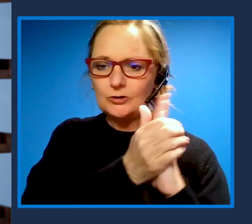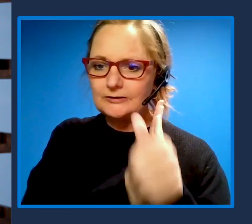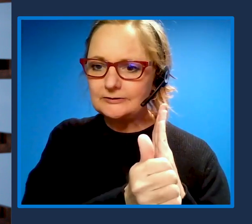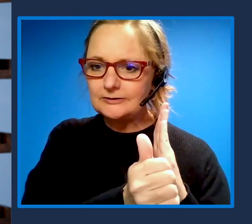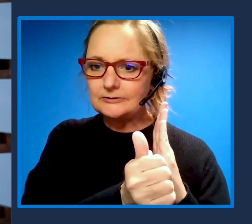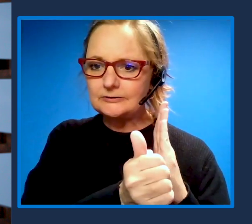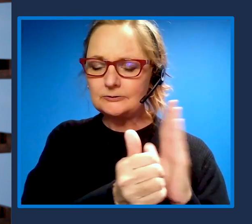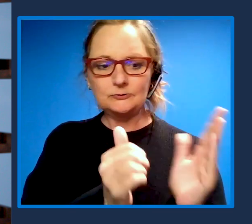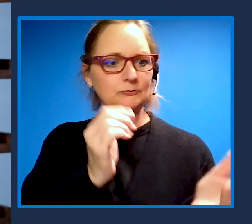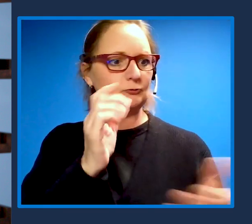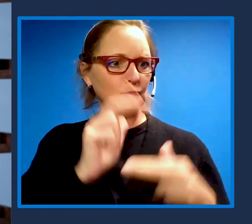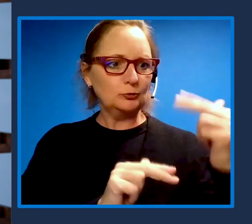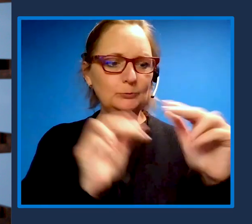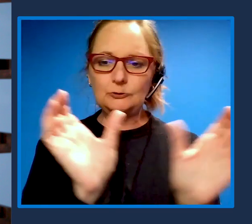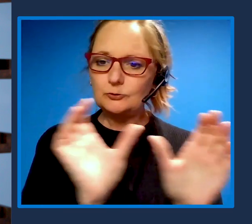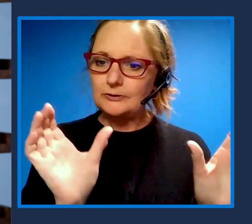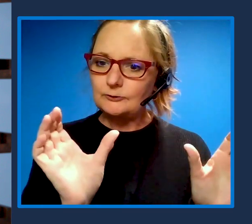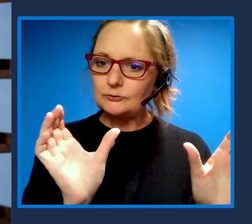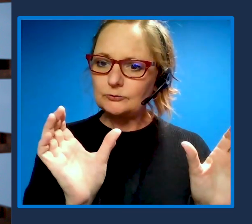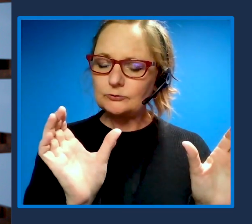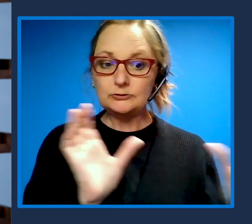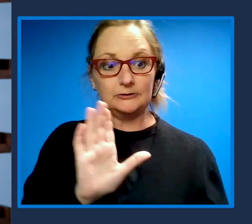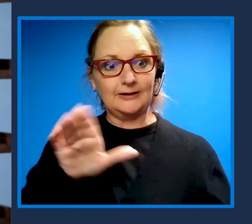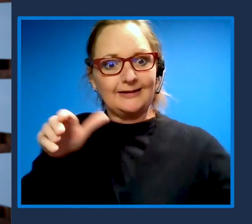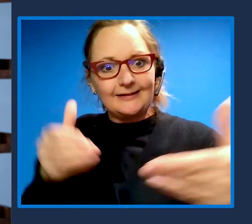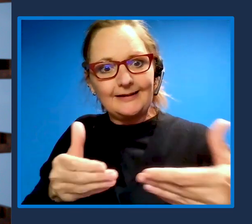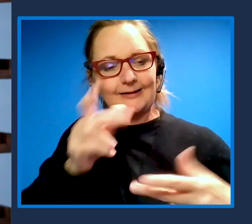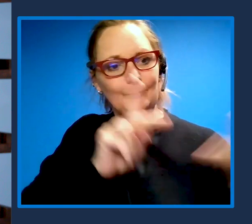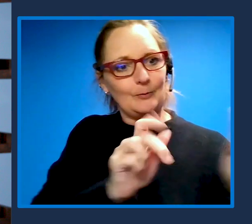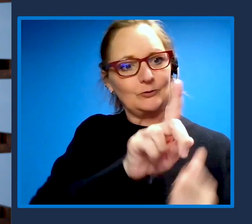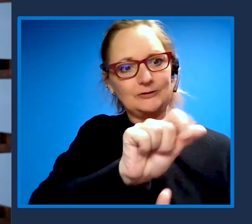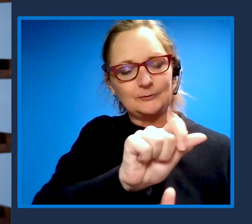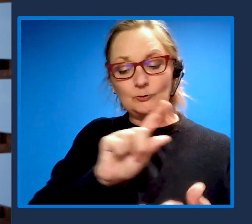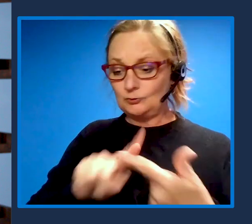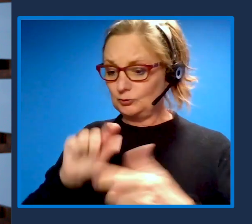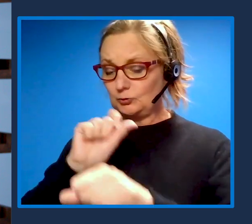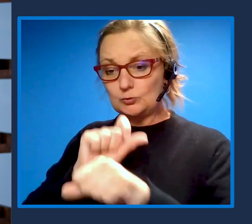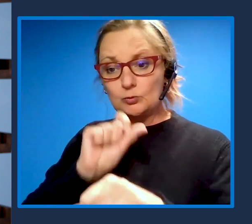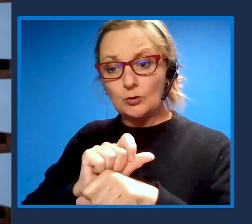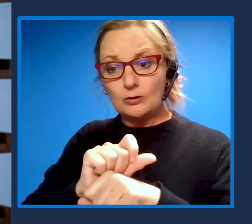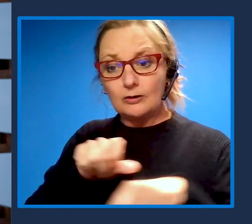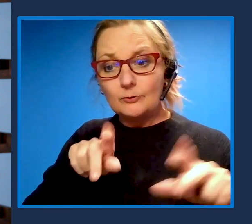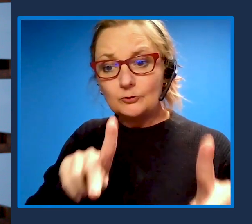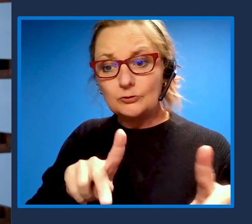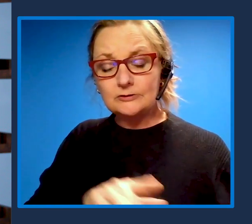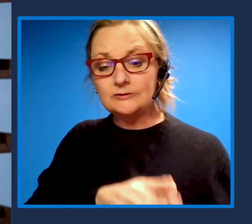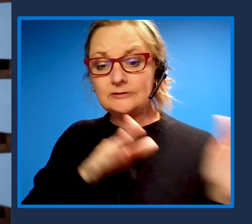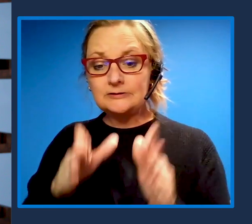with job opportunities. And finally, we need to create an inclusive workplace for people with disabilities.